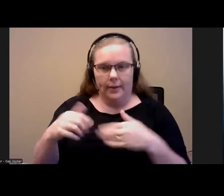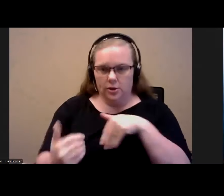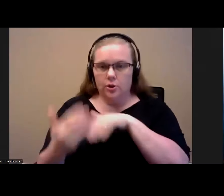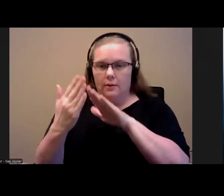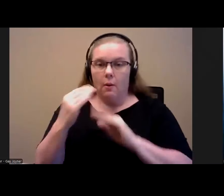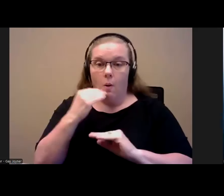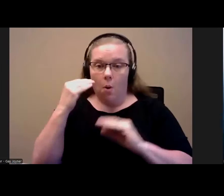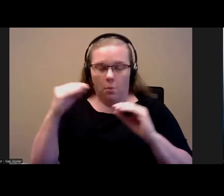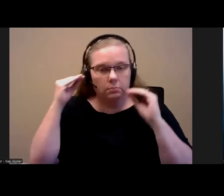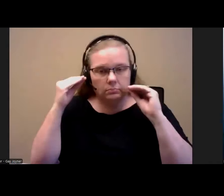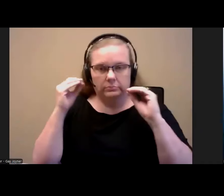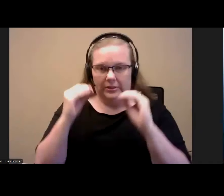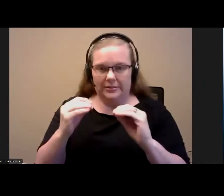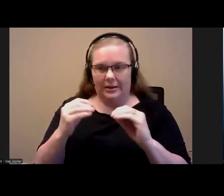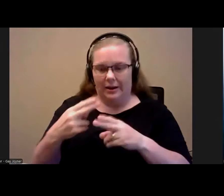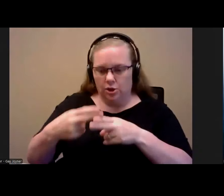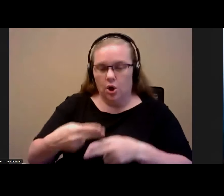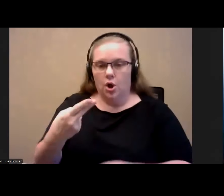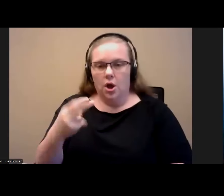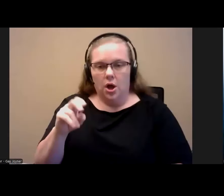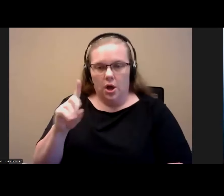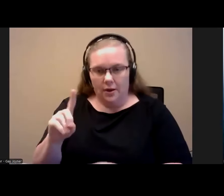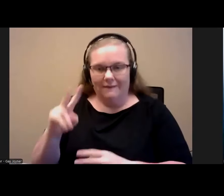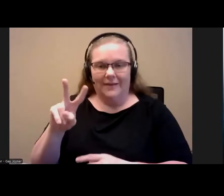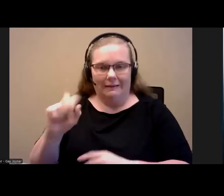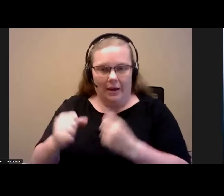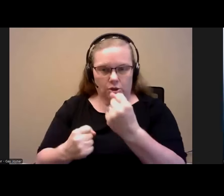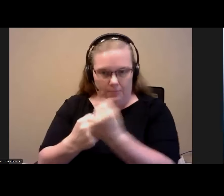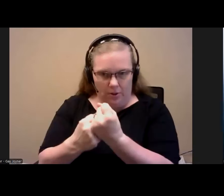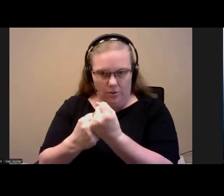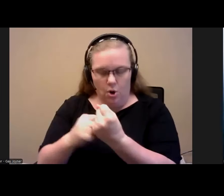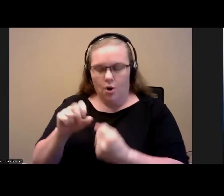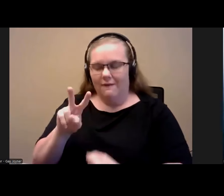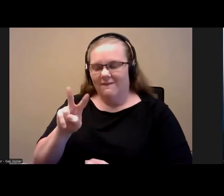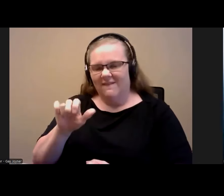veterans known as the HUD VA supportive housing program or HUD VASH vouchers which